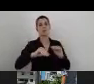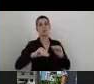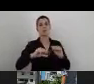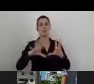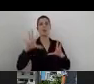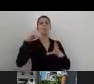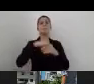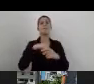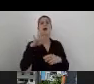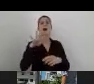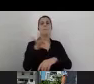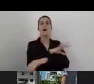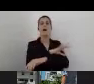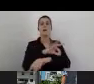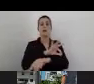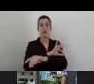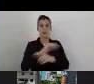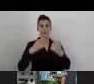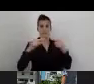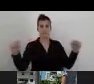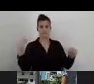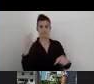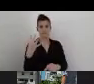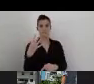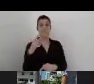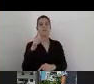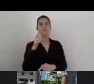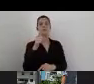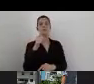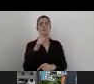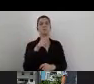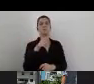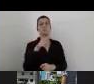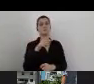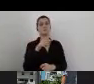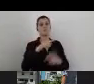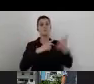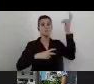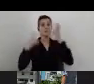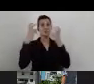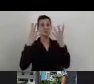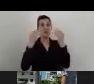they really don't have a lot of experience in accessibility,